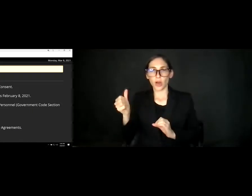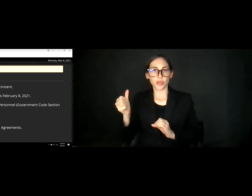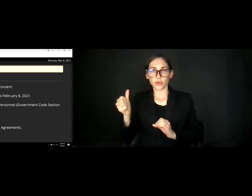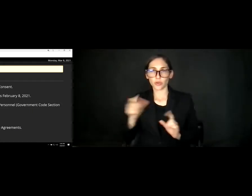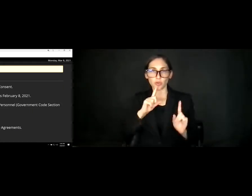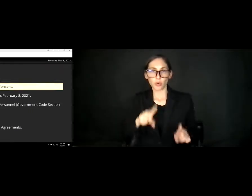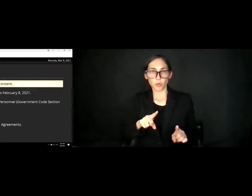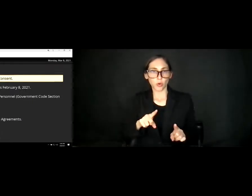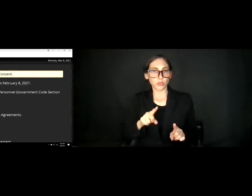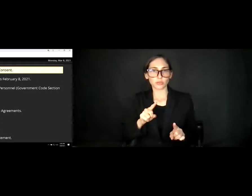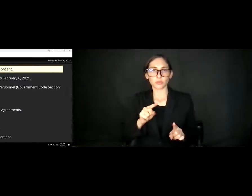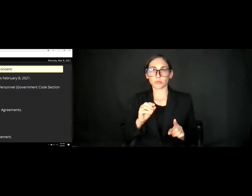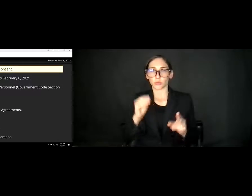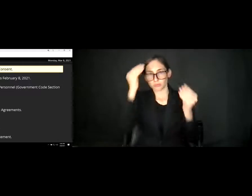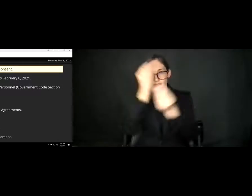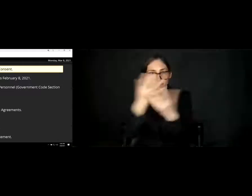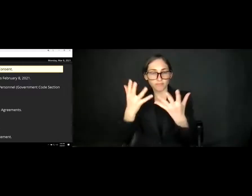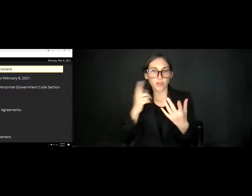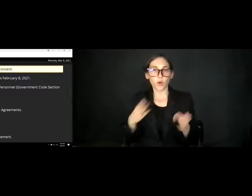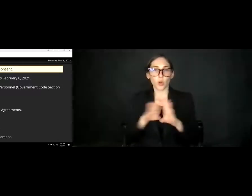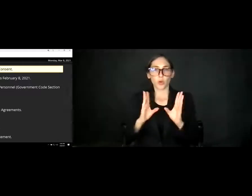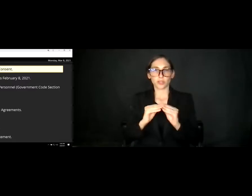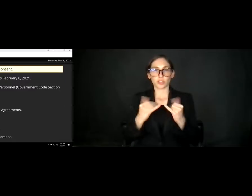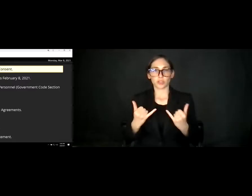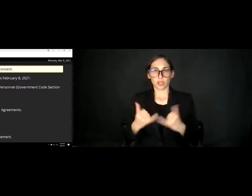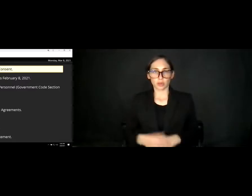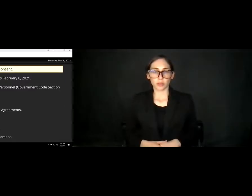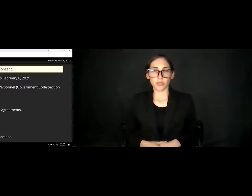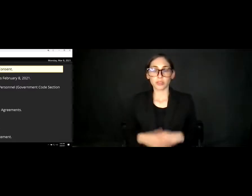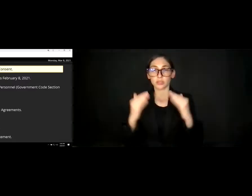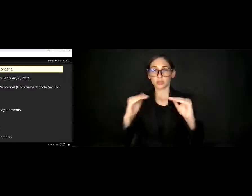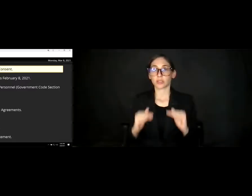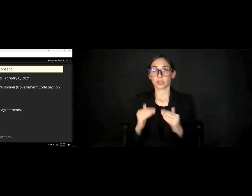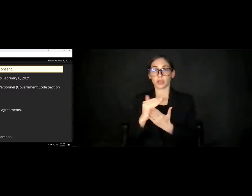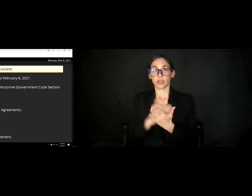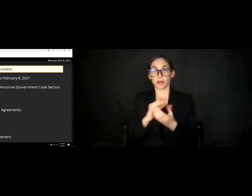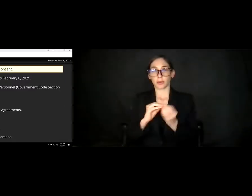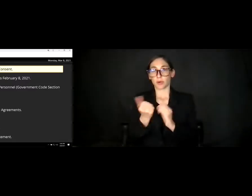to make out of closed session at this time. Item 13 Closed or Consent Agenda.